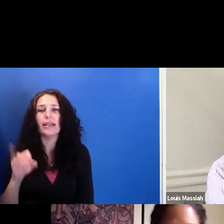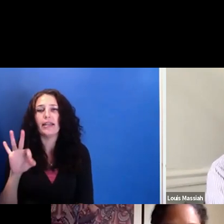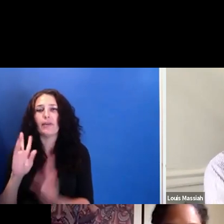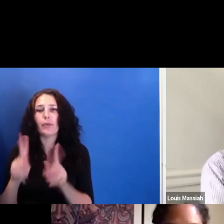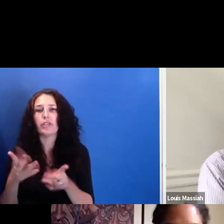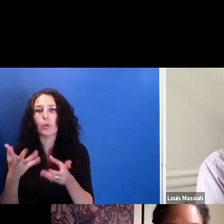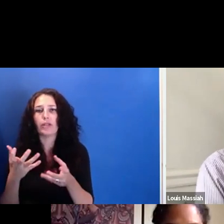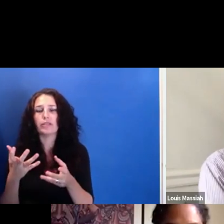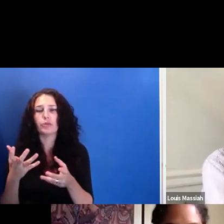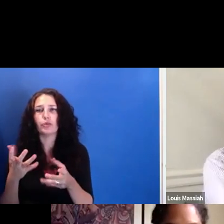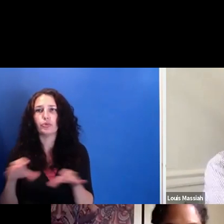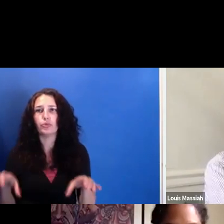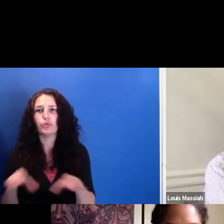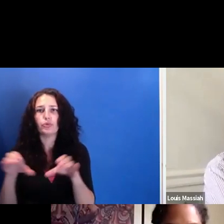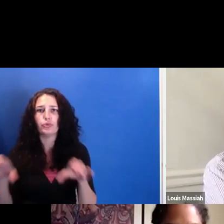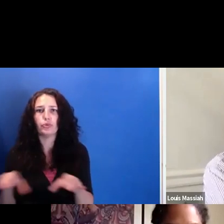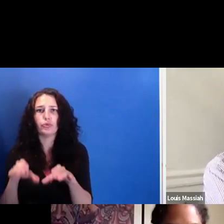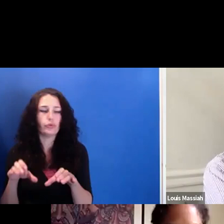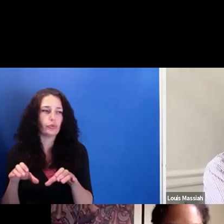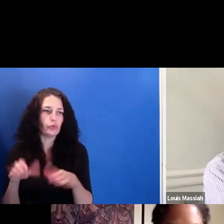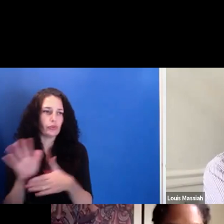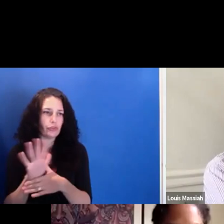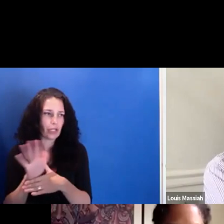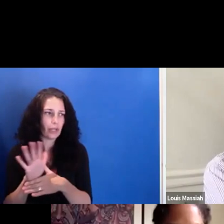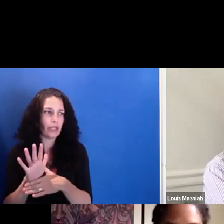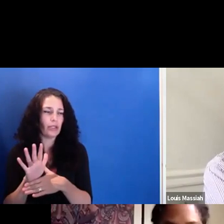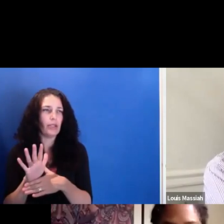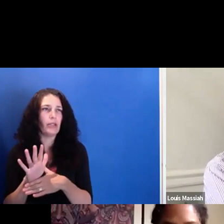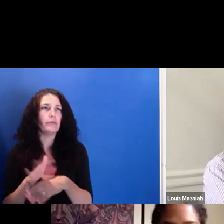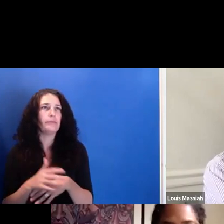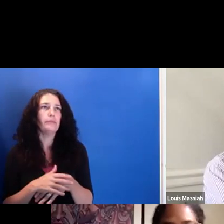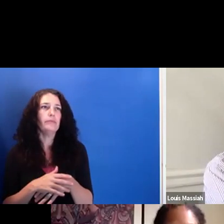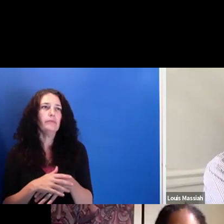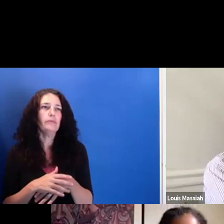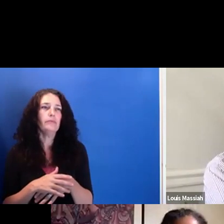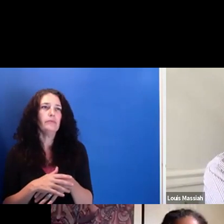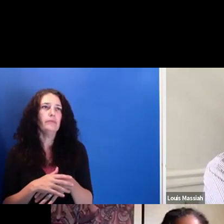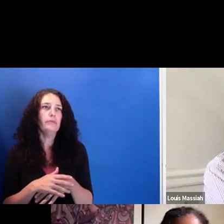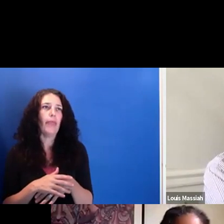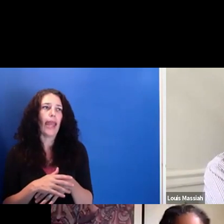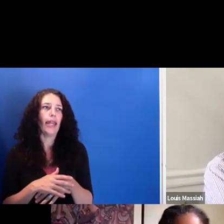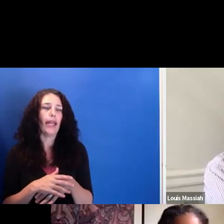story in film, that don't-- I know that we addressed limited budgets,